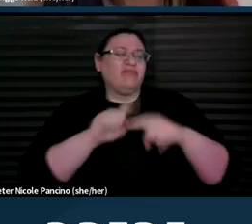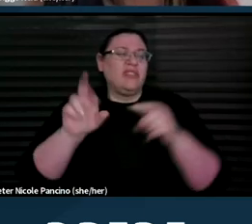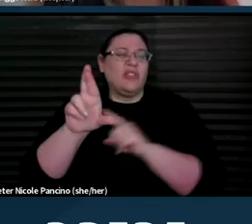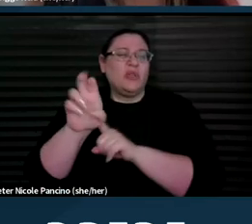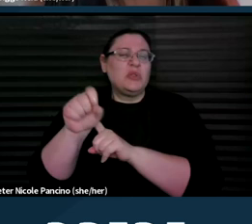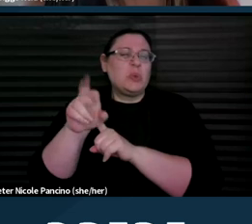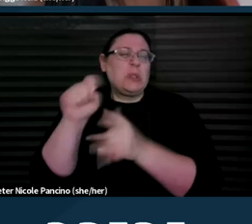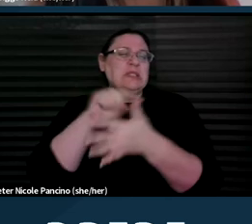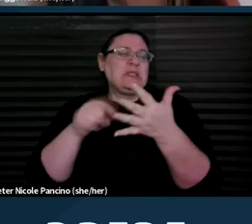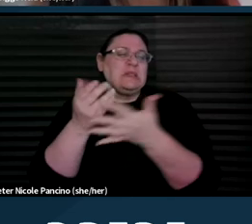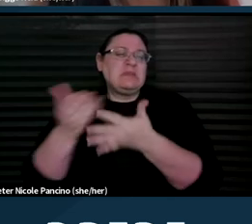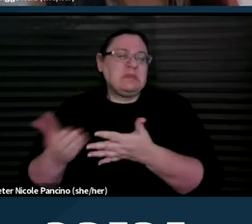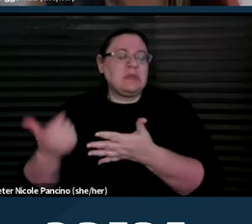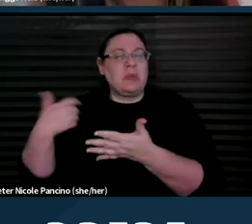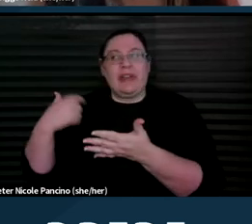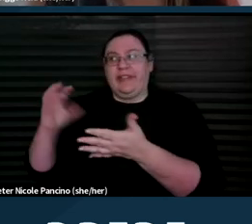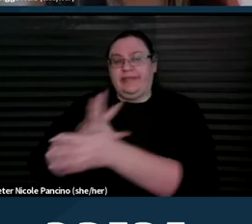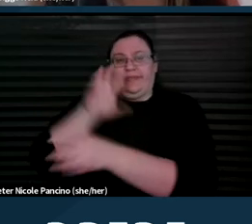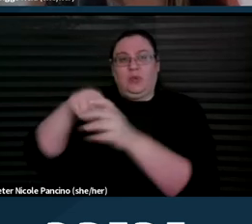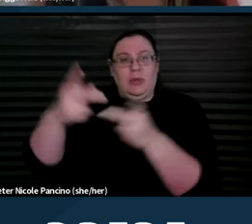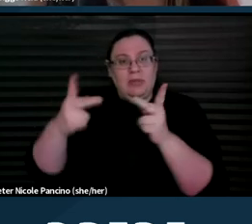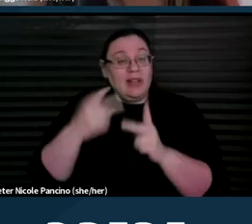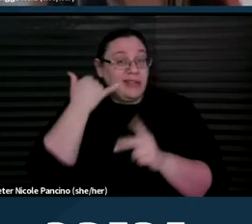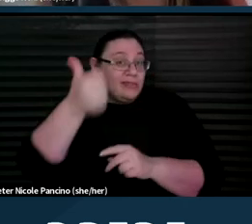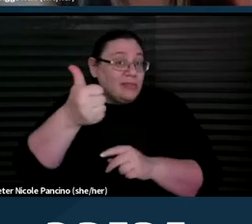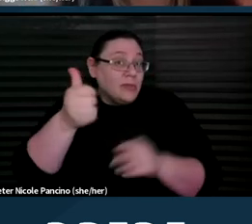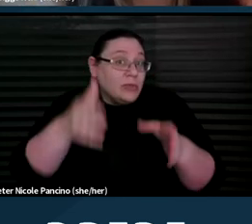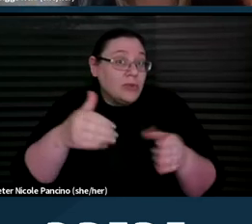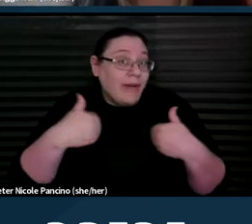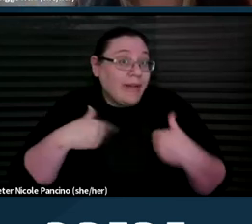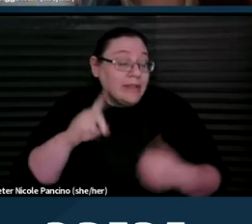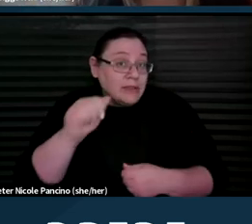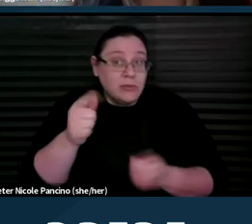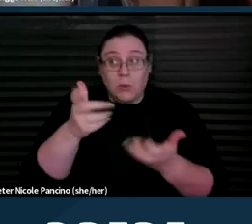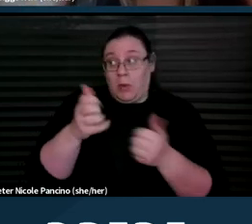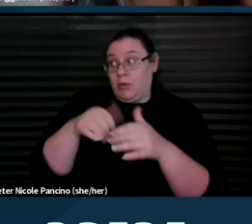that we gathered in case you are a person with a disability who wants to access information